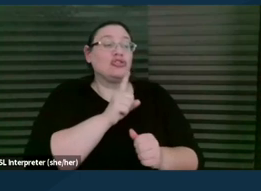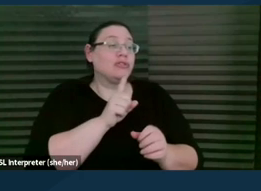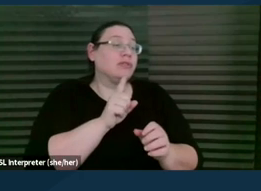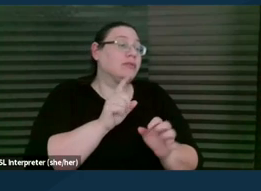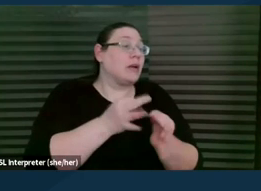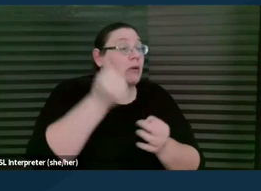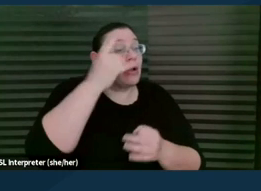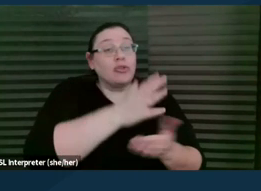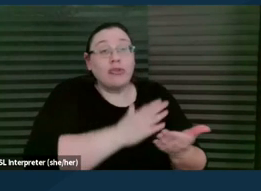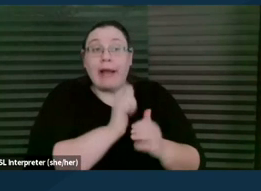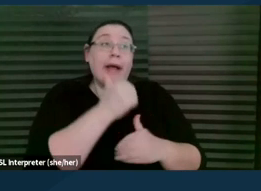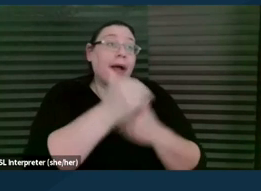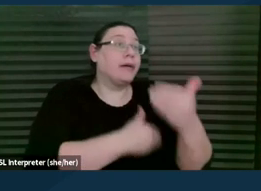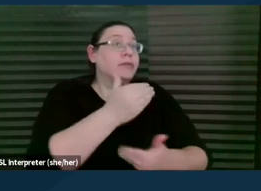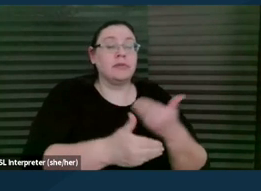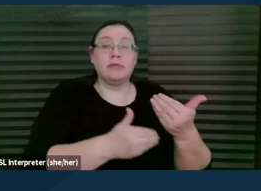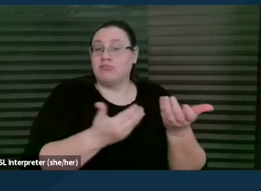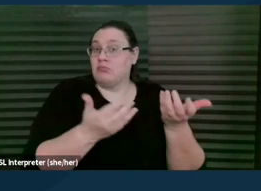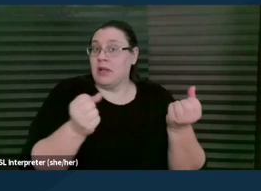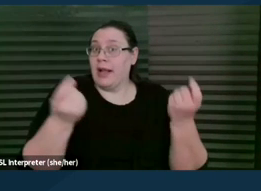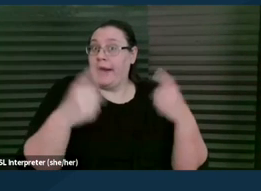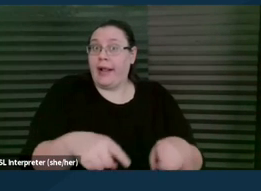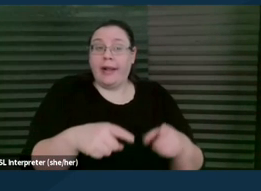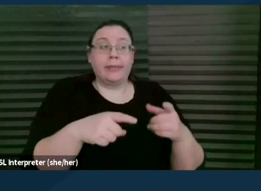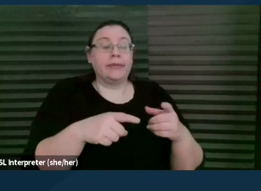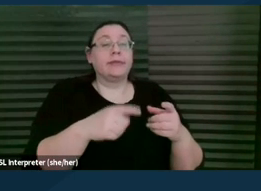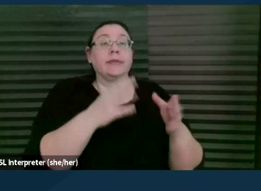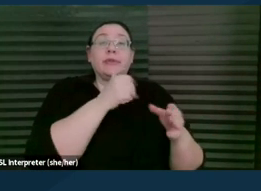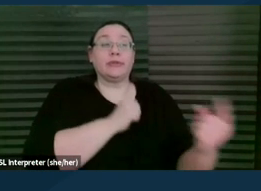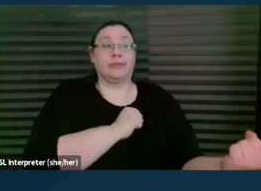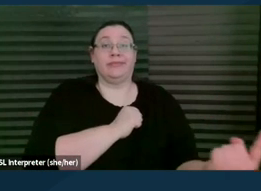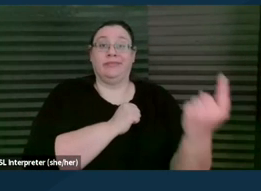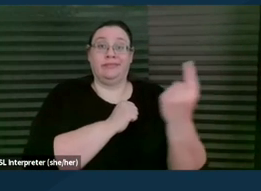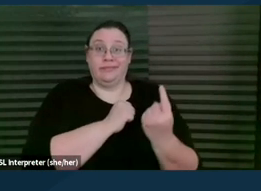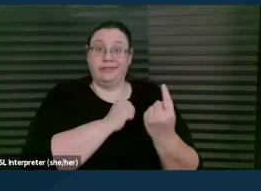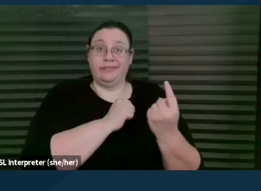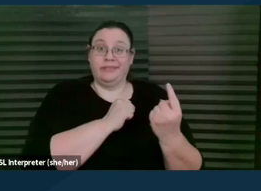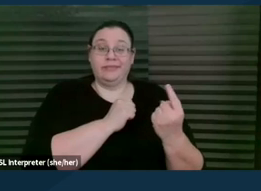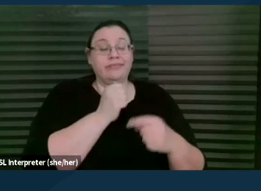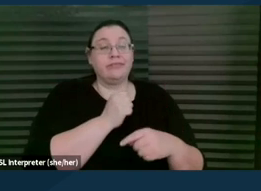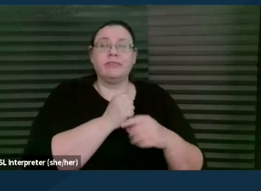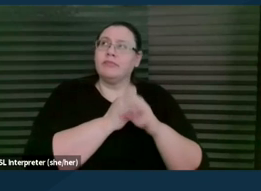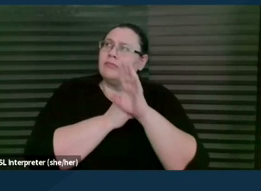And it's not at all unusual for a person who's attending to say, "Okay, so it sounds like what you're recommending is